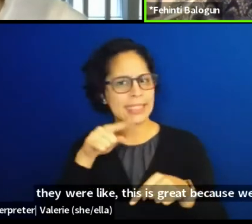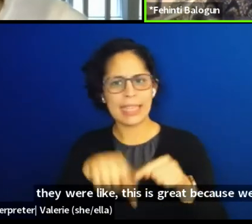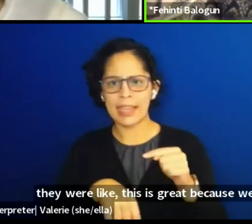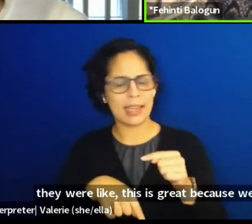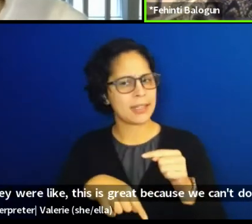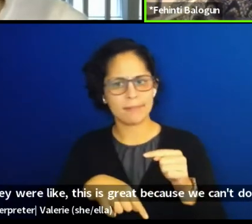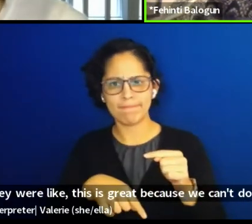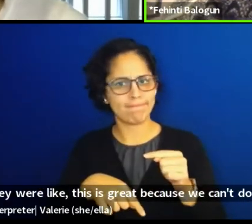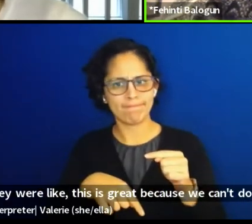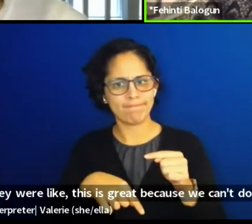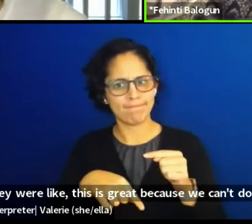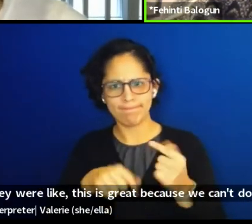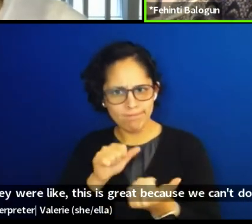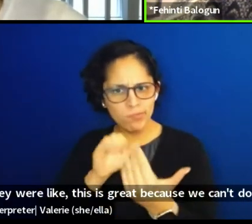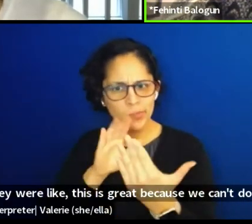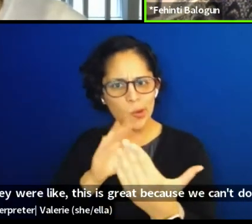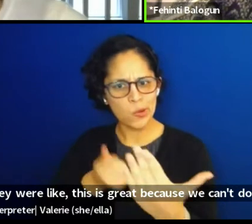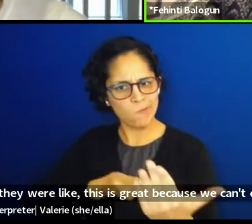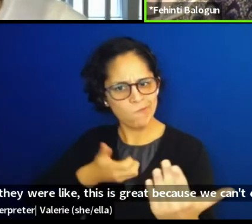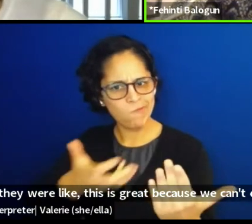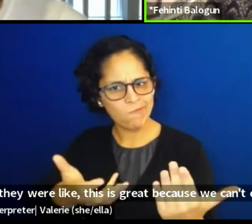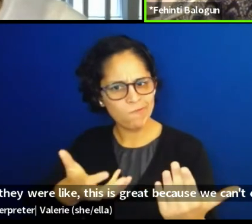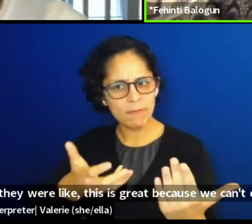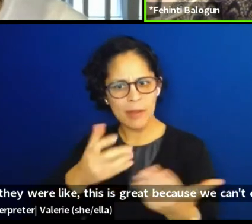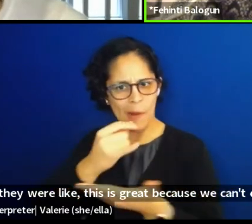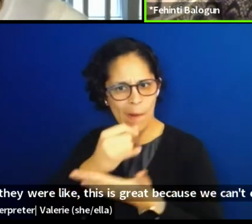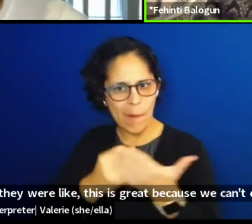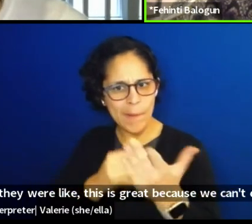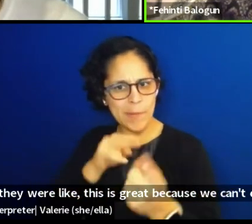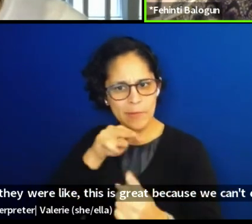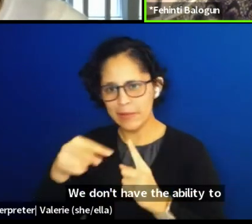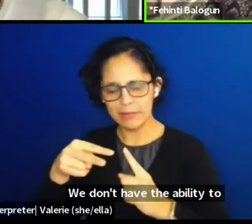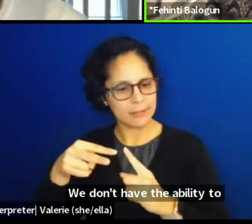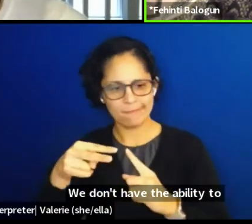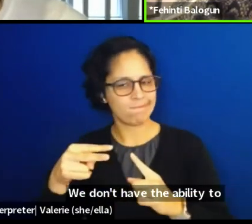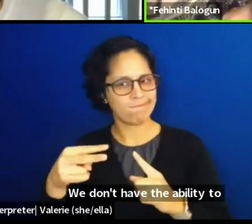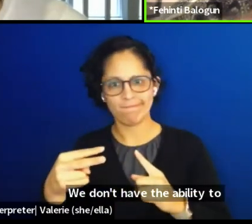We don't have the ability to say the things we need to say